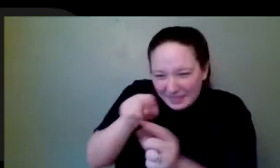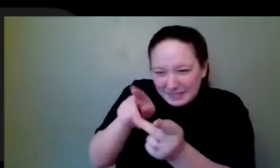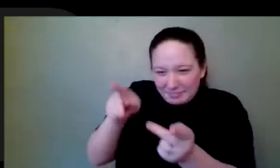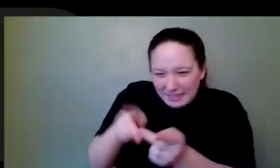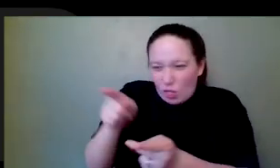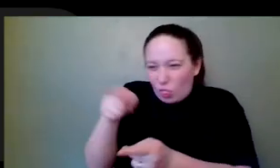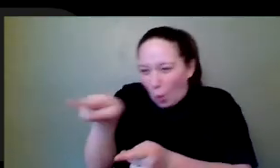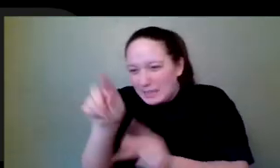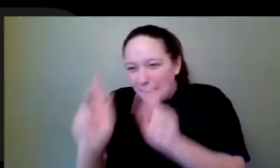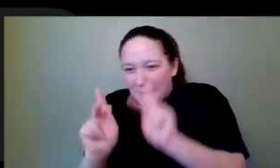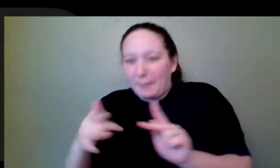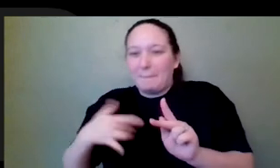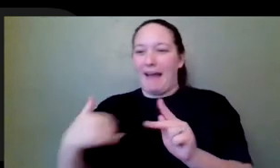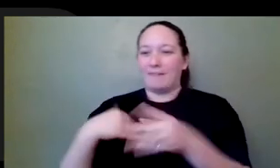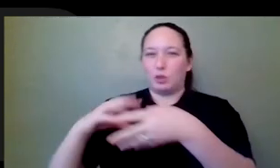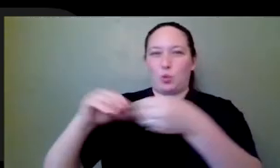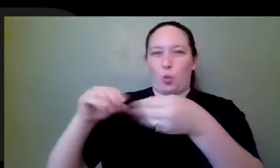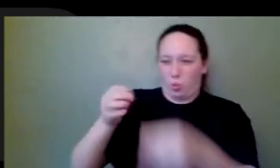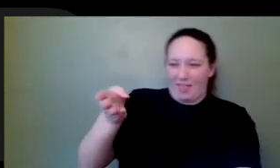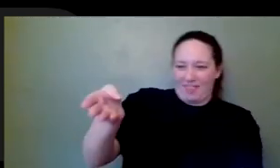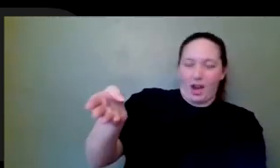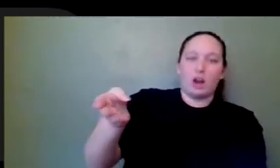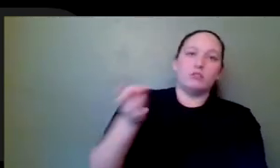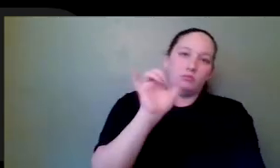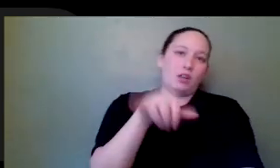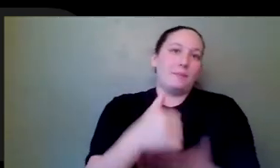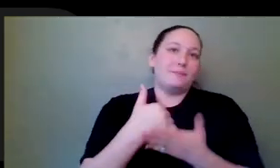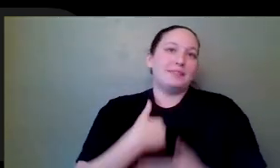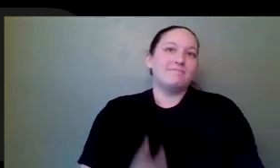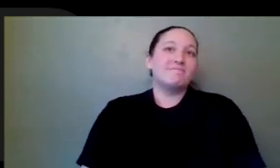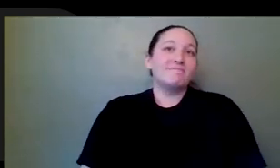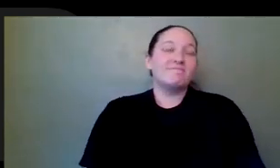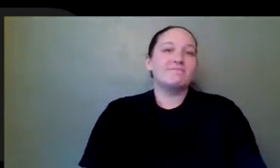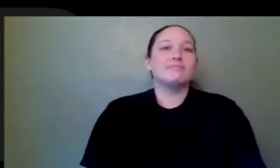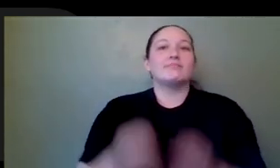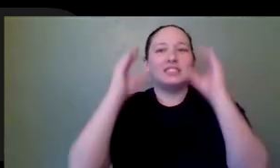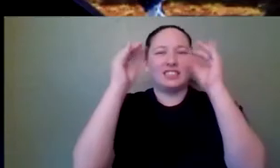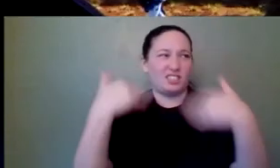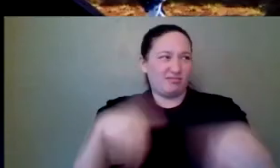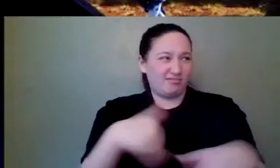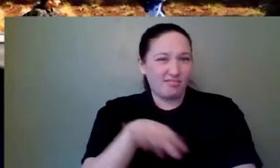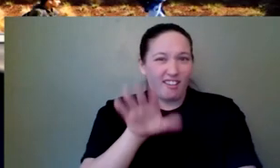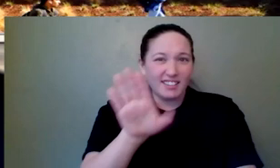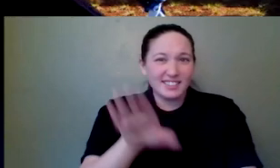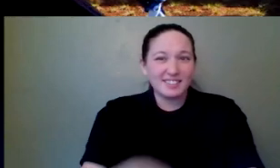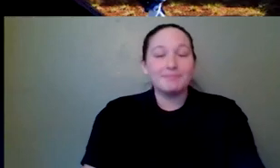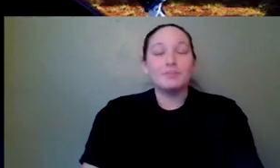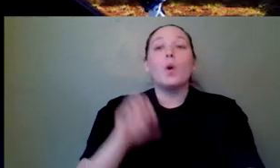of story that happened in that environment. That's awesome. Let's see, we have a fun question, I